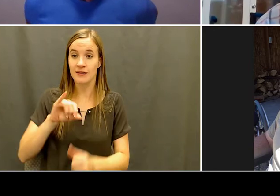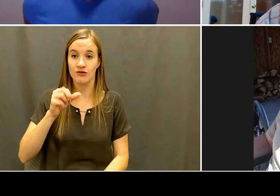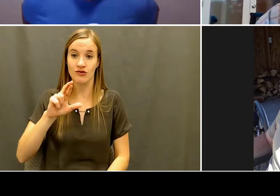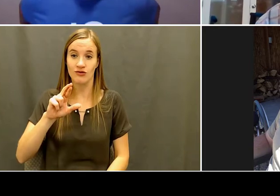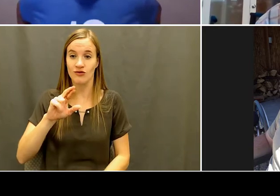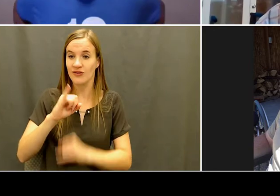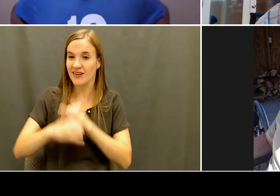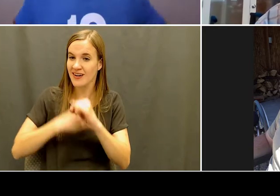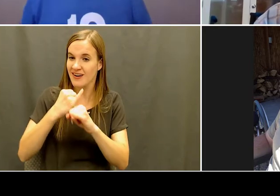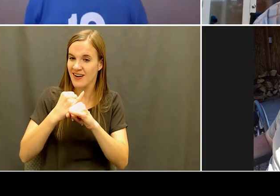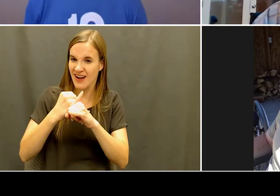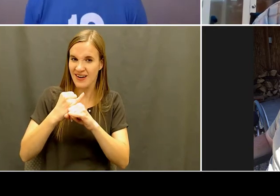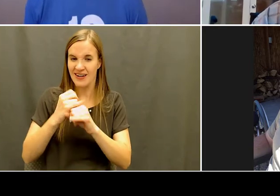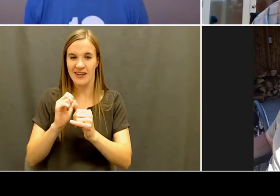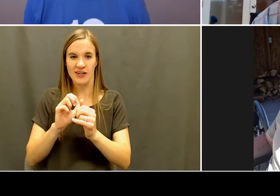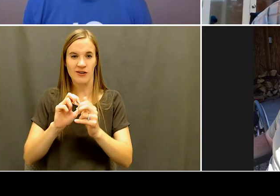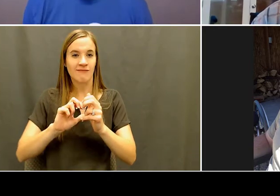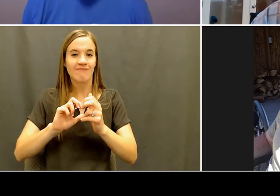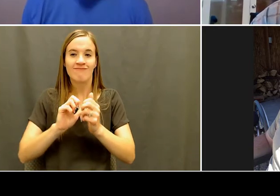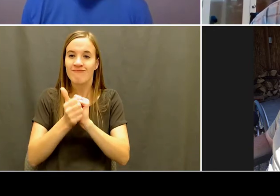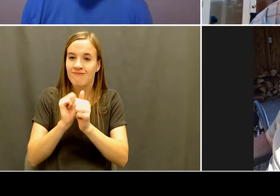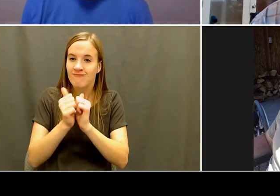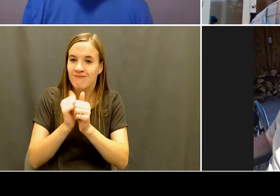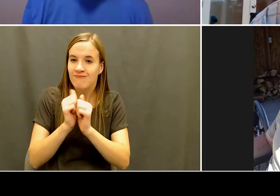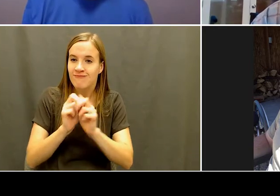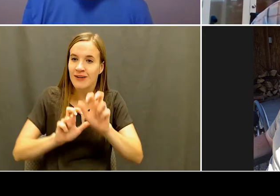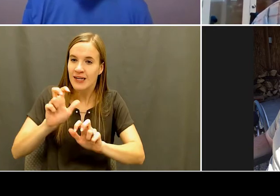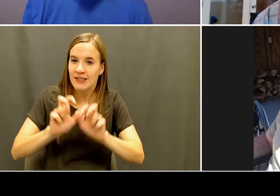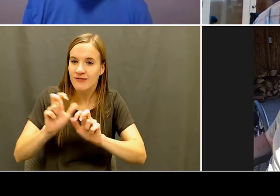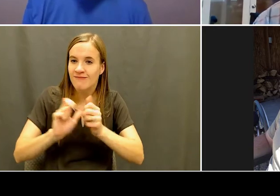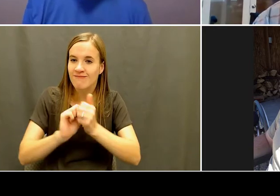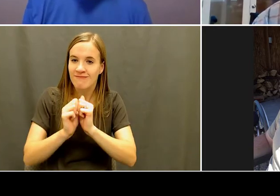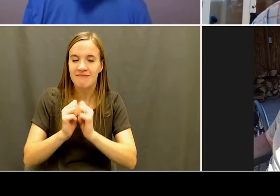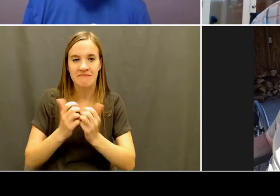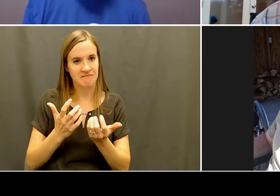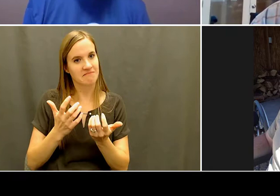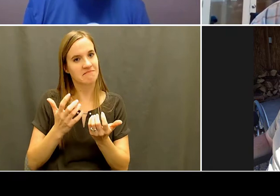incredible. And what Jake, what do you think of being an